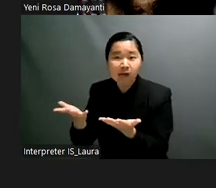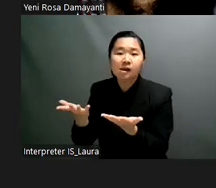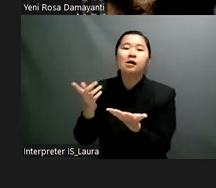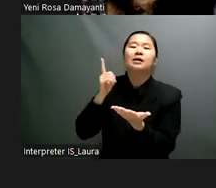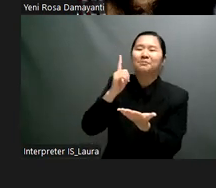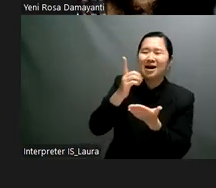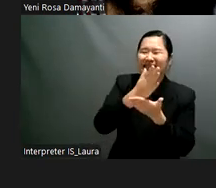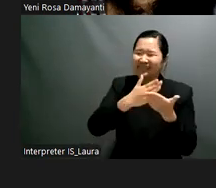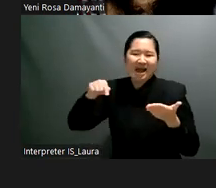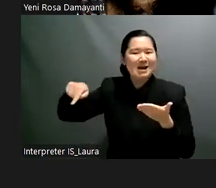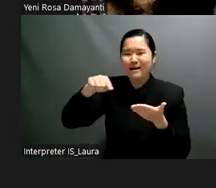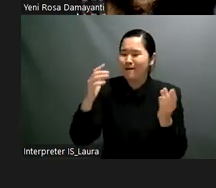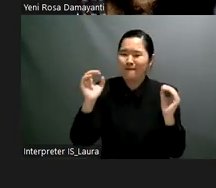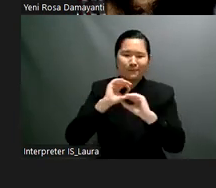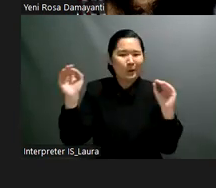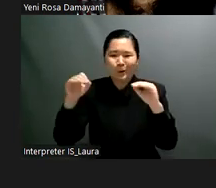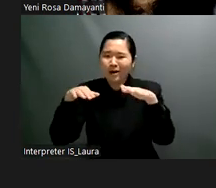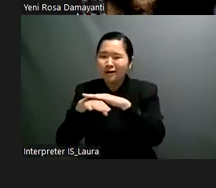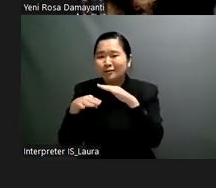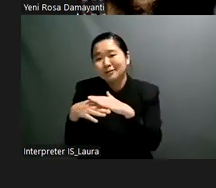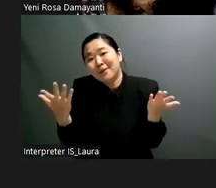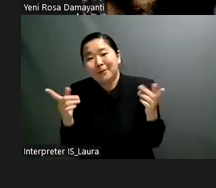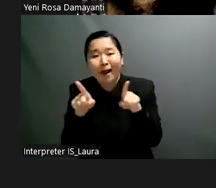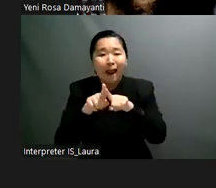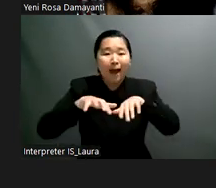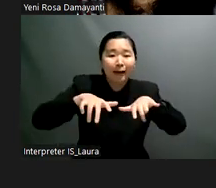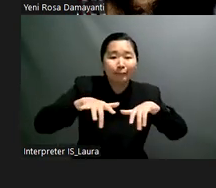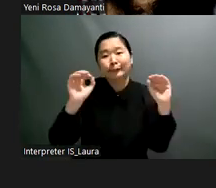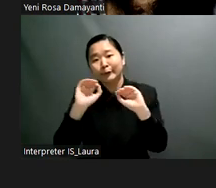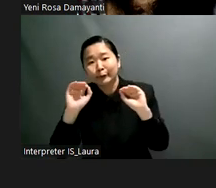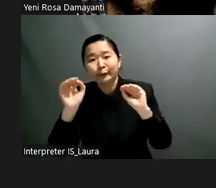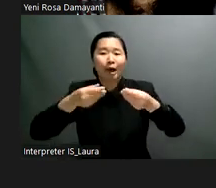several surveys have highlighted how children who are blind and partially sighted were left behind